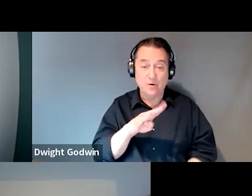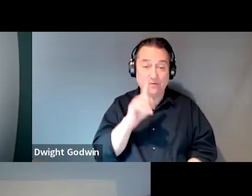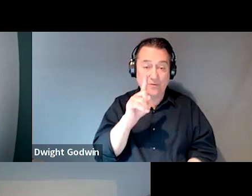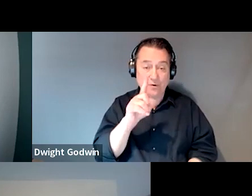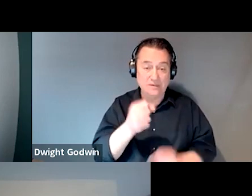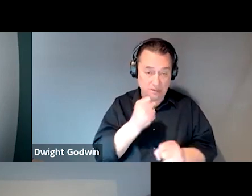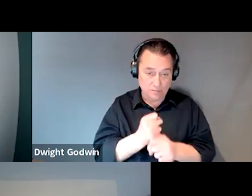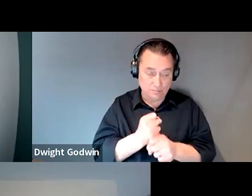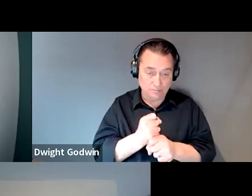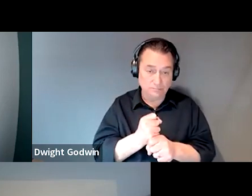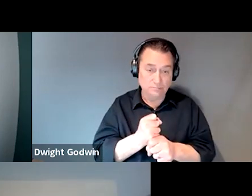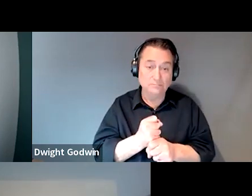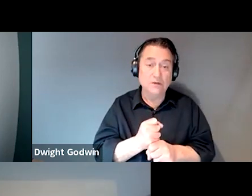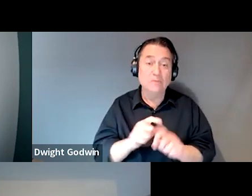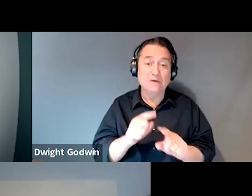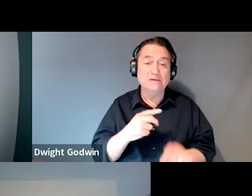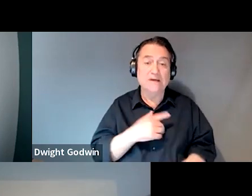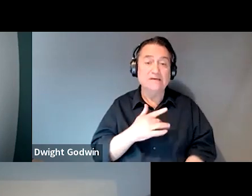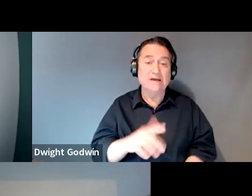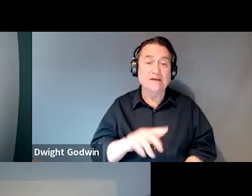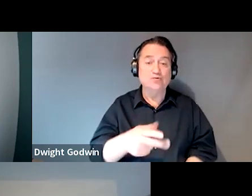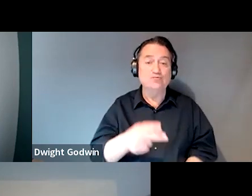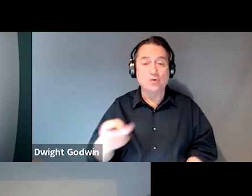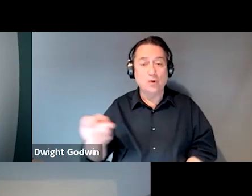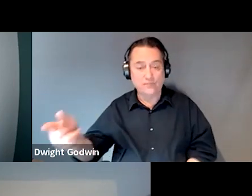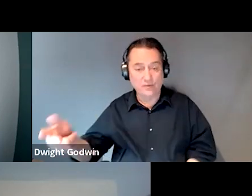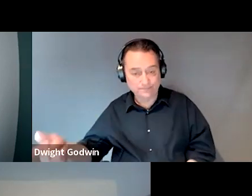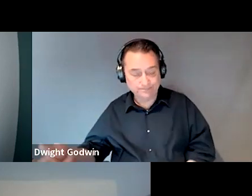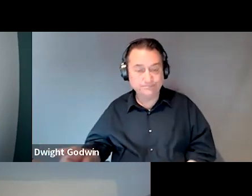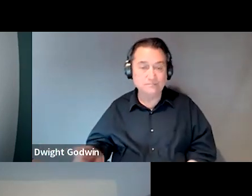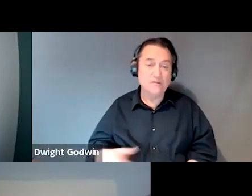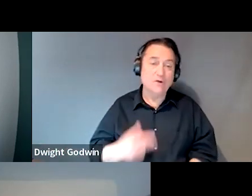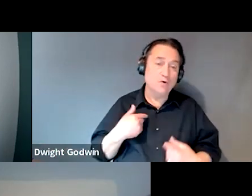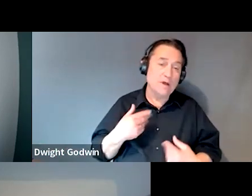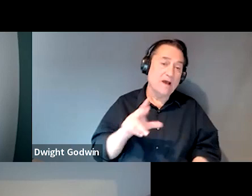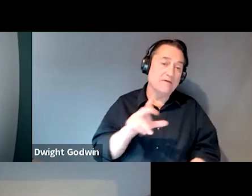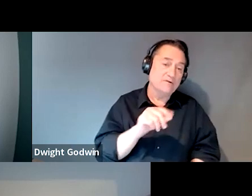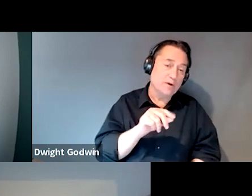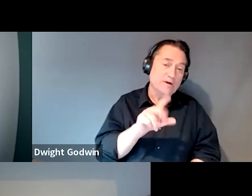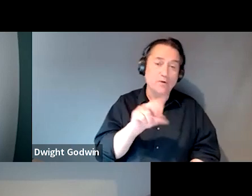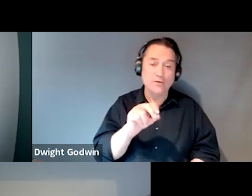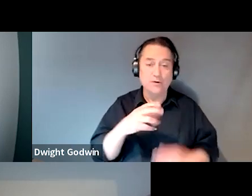but they tend to roll over. So you could have, you know, 20 or 30 clients that are active at once,